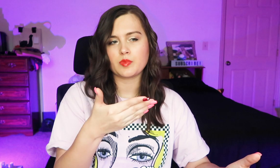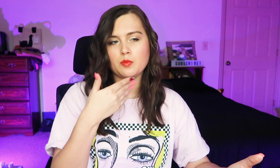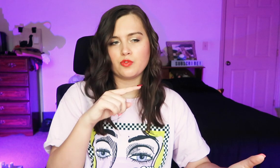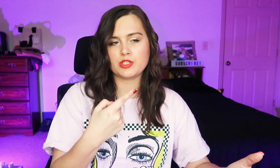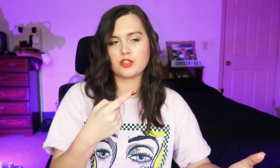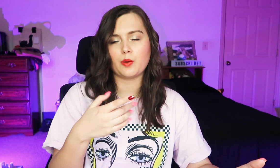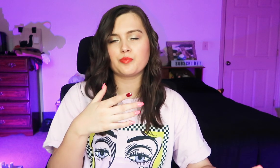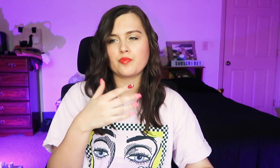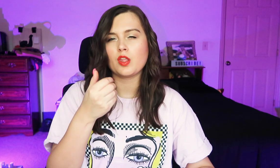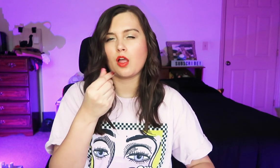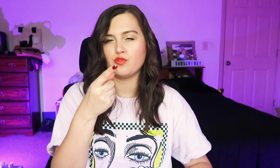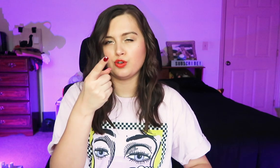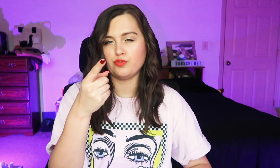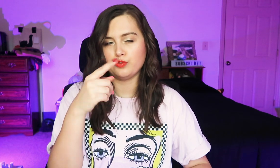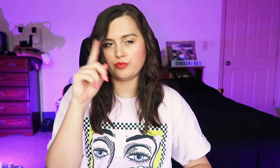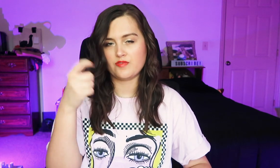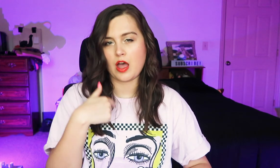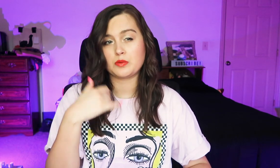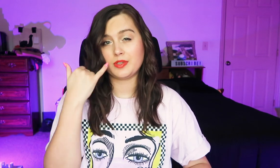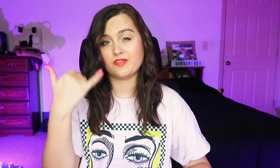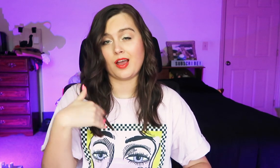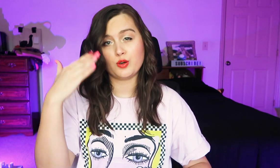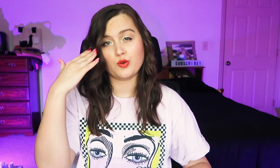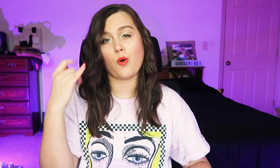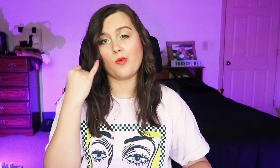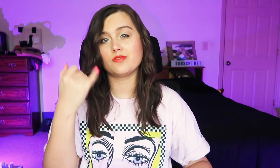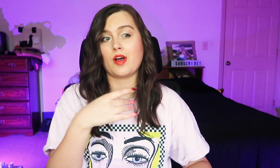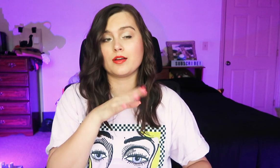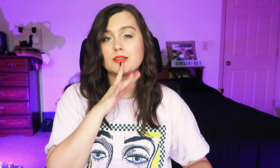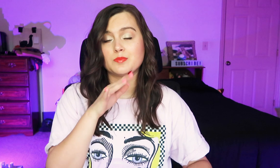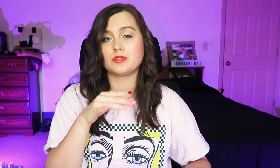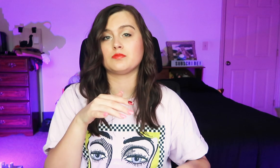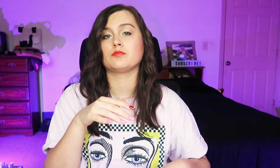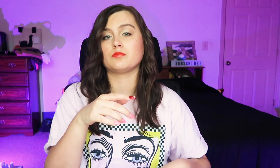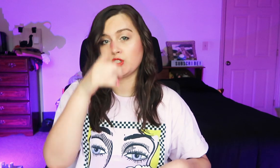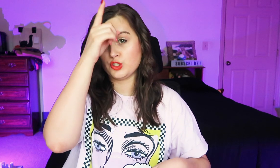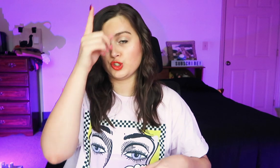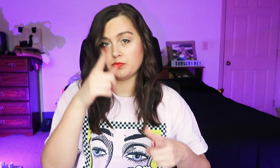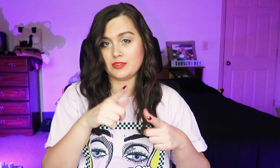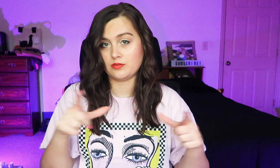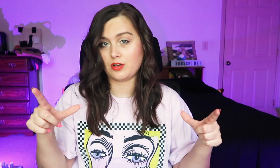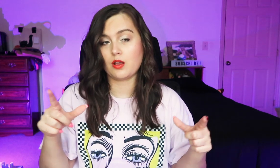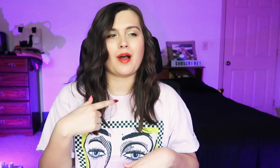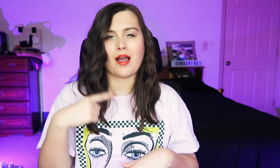Before we start: A few of you have asked me if I know/speak German.